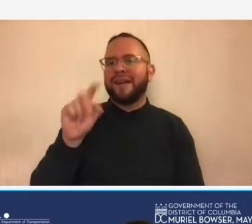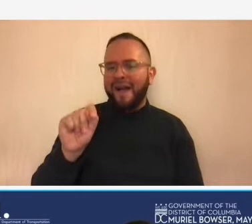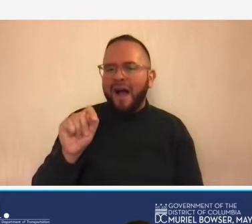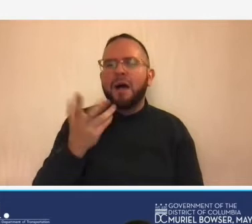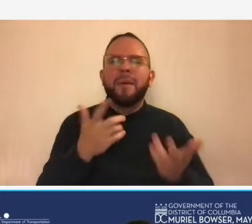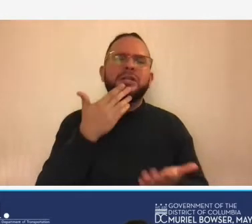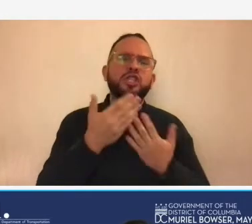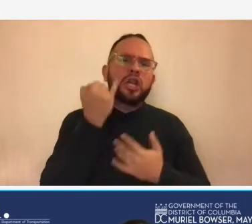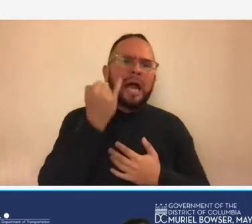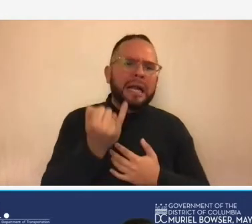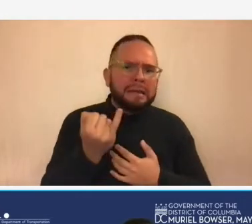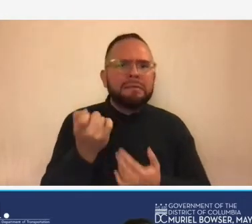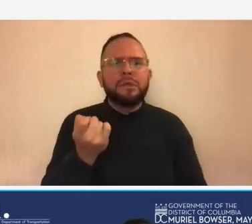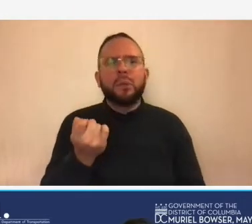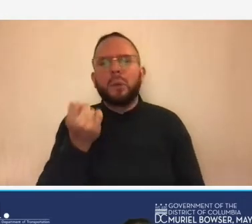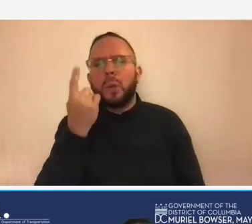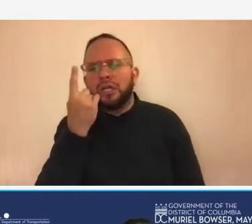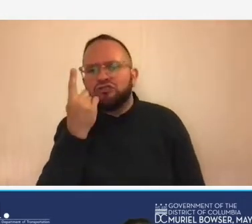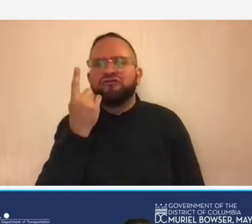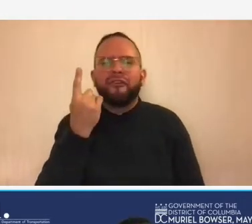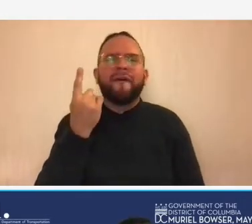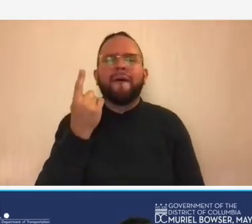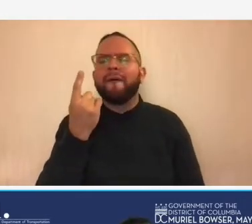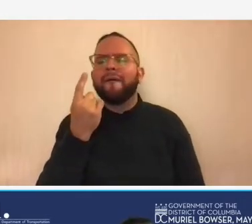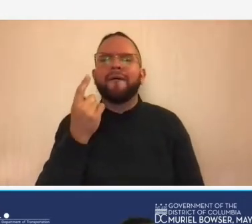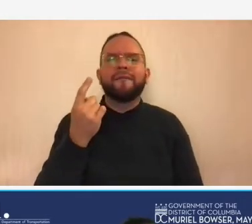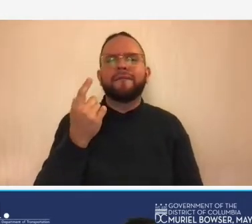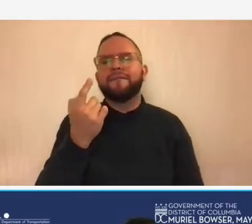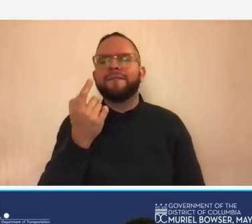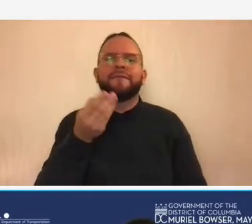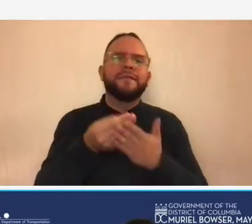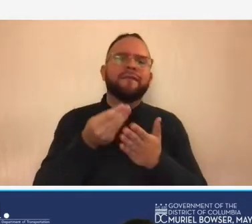and be aware of the flow of funds associated with the contract of the project that you're working on